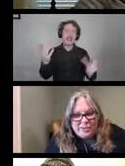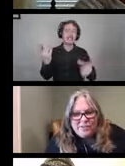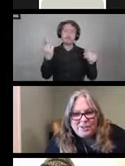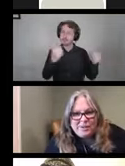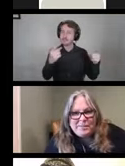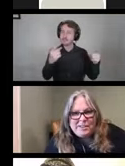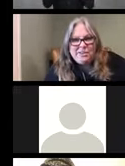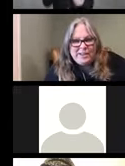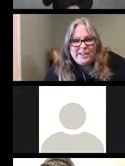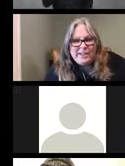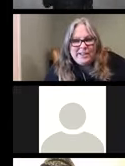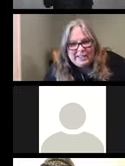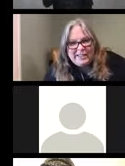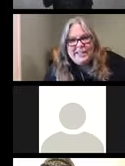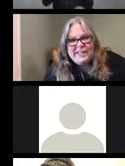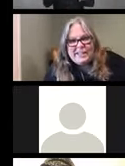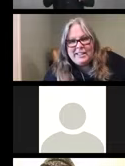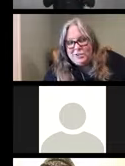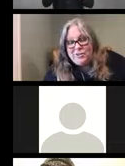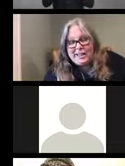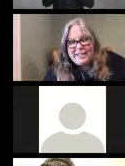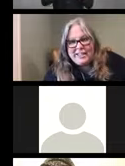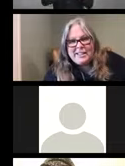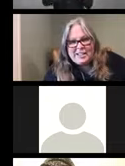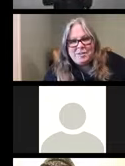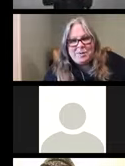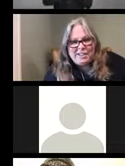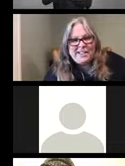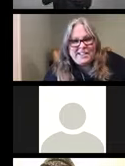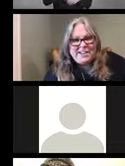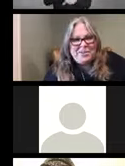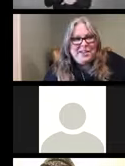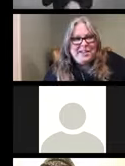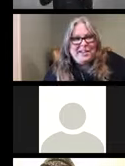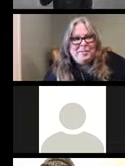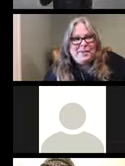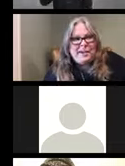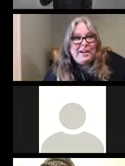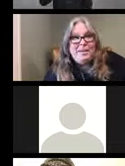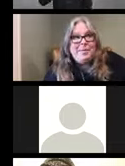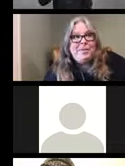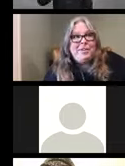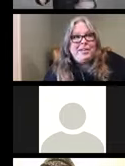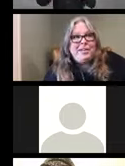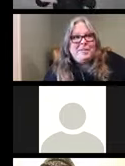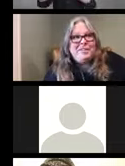when it comes to cleaning and truly that sanitization process. I'm thrilled that so many folks